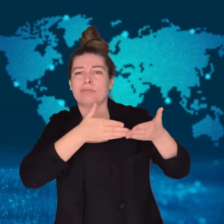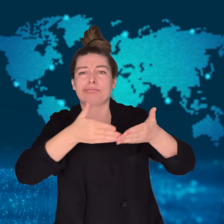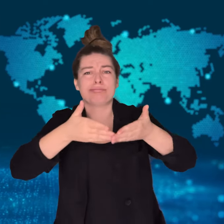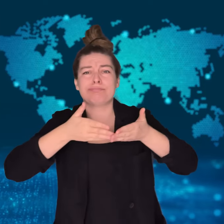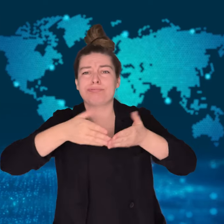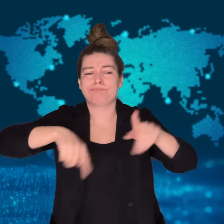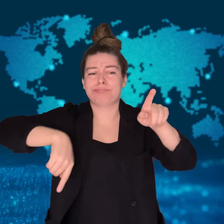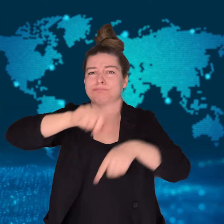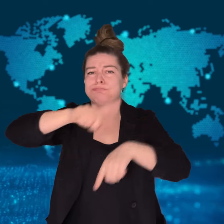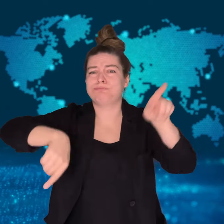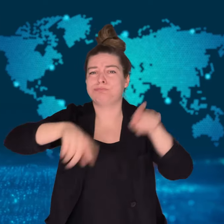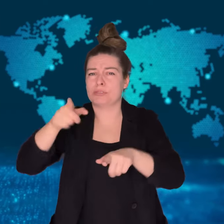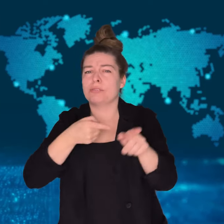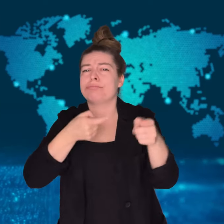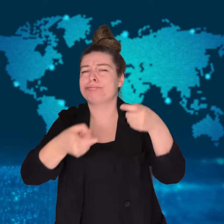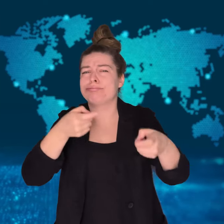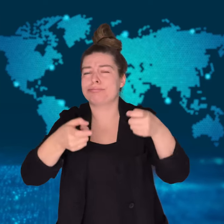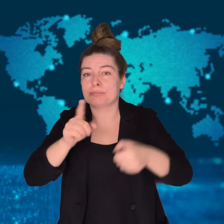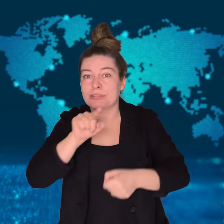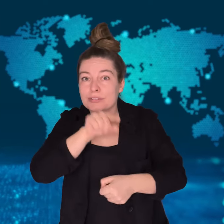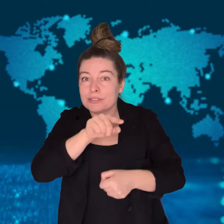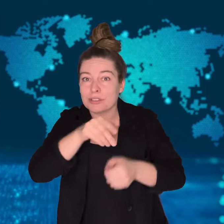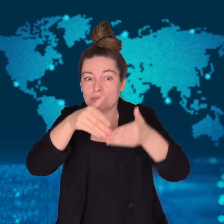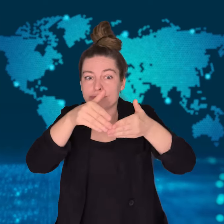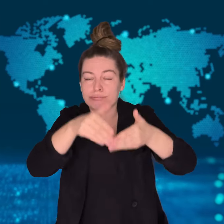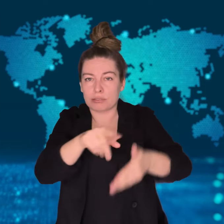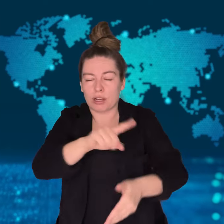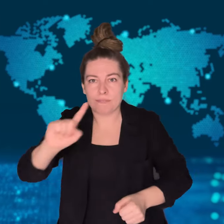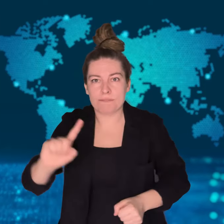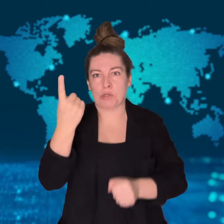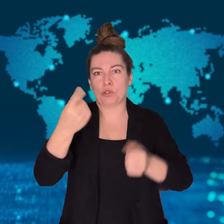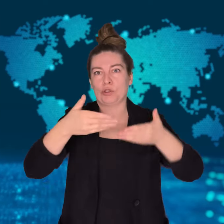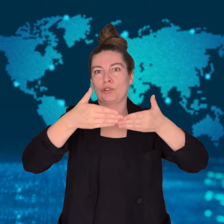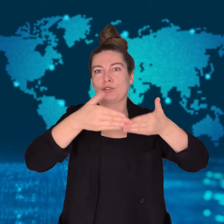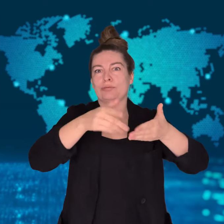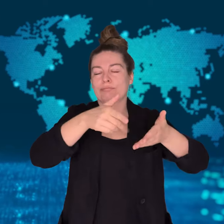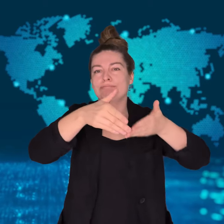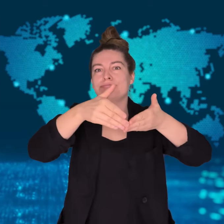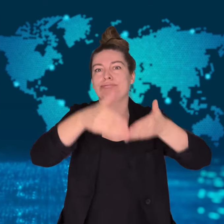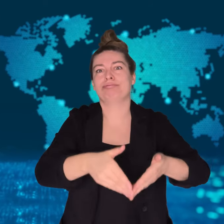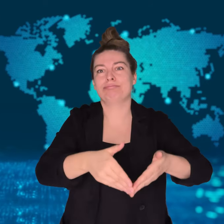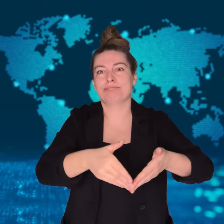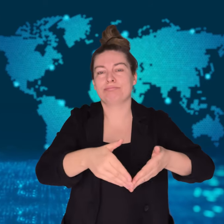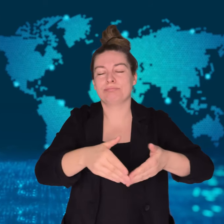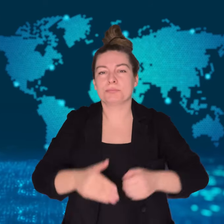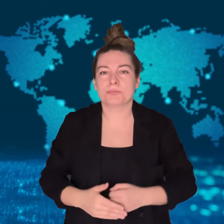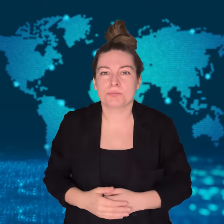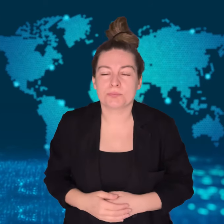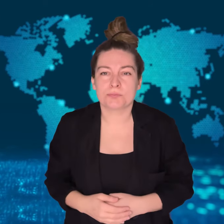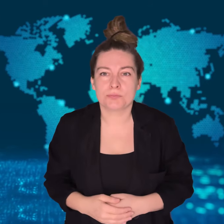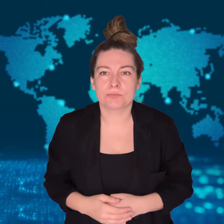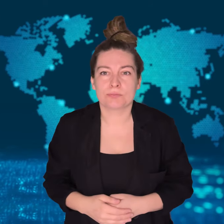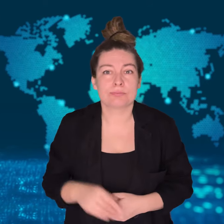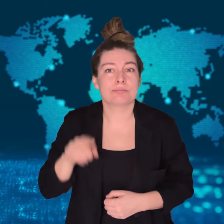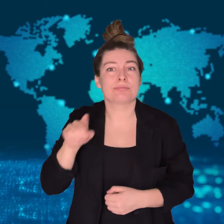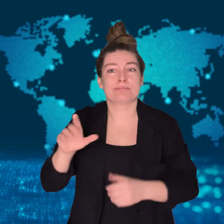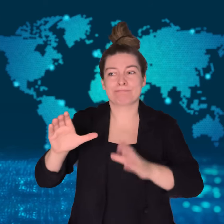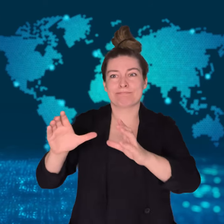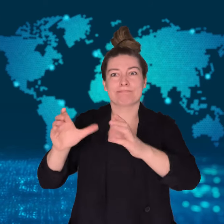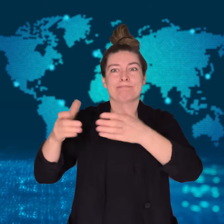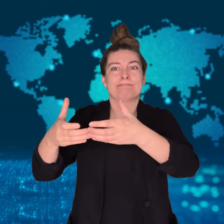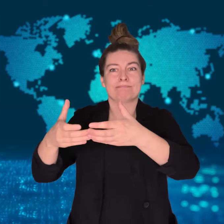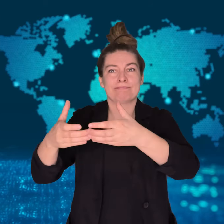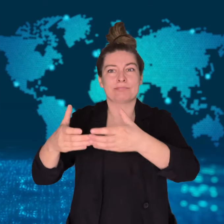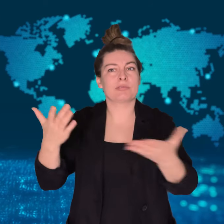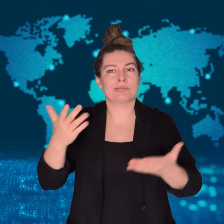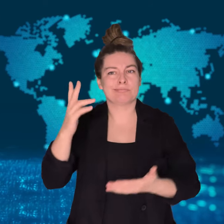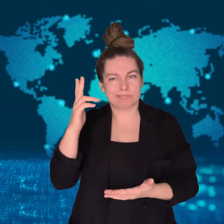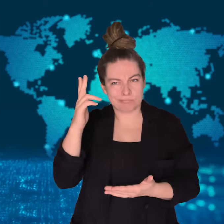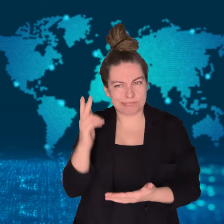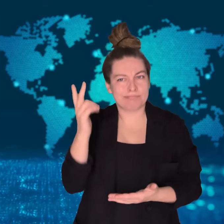in the Red Sea to proclaim its support of the Palestinian people.